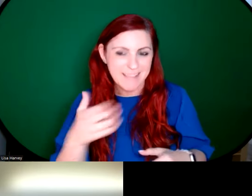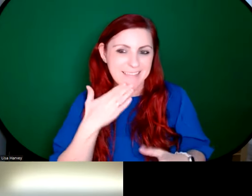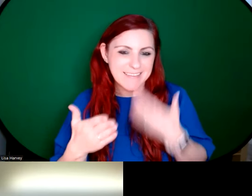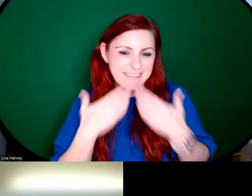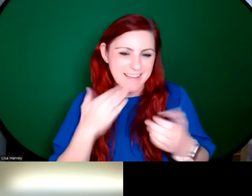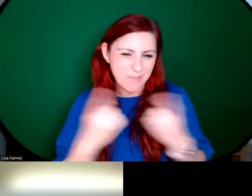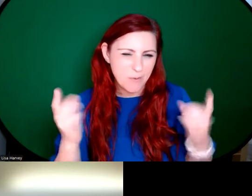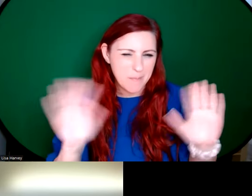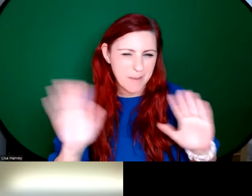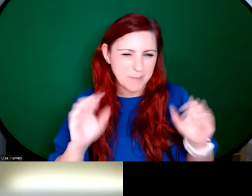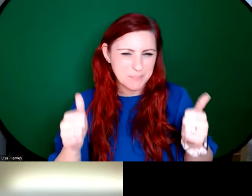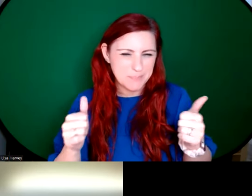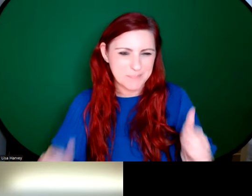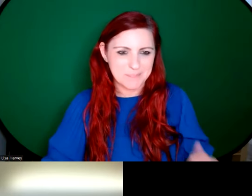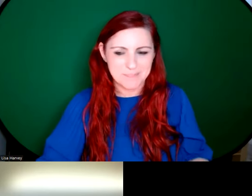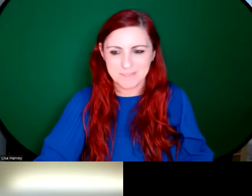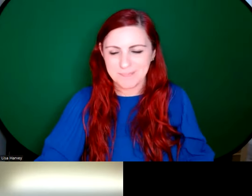Joanne Drum: Take care and have a great afternoon everyone. Bye bye